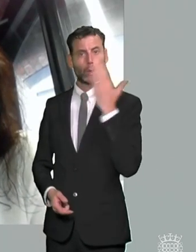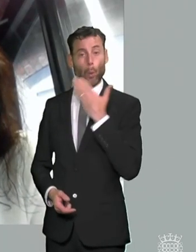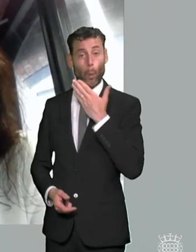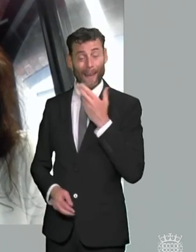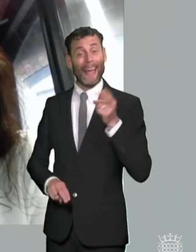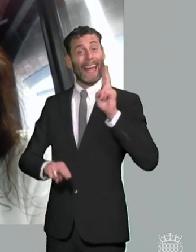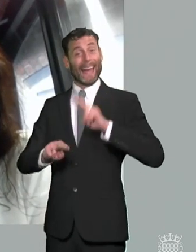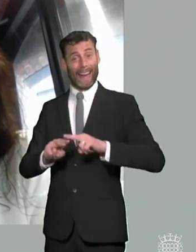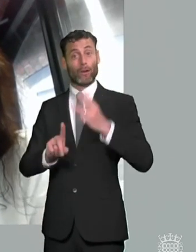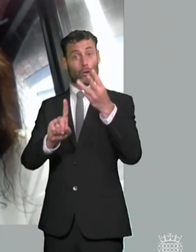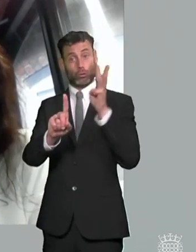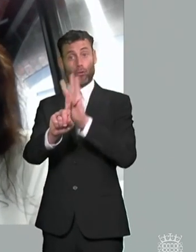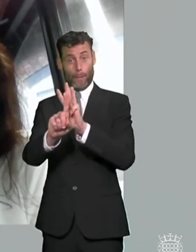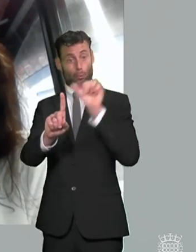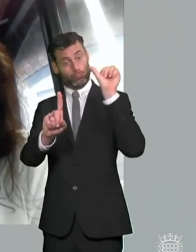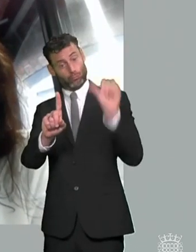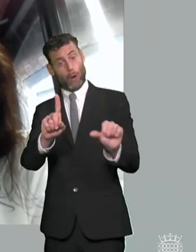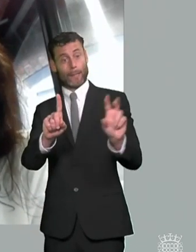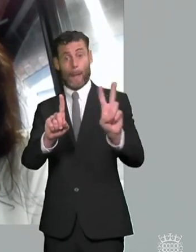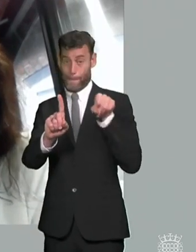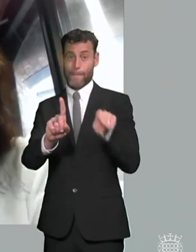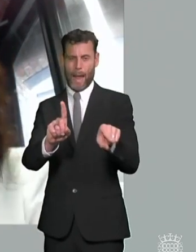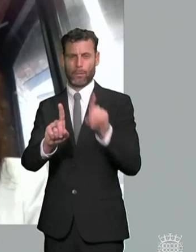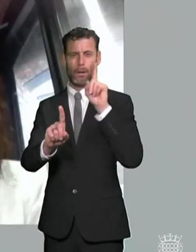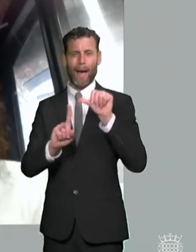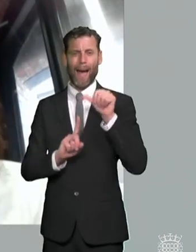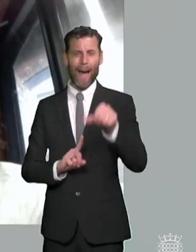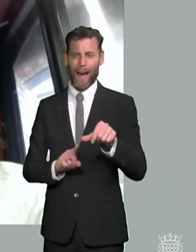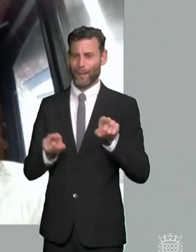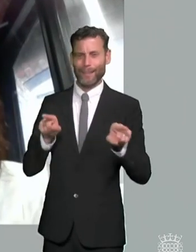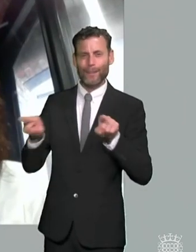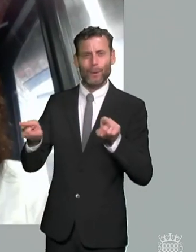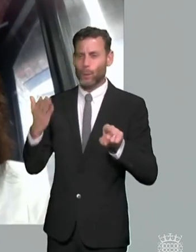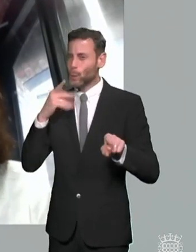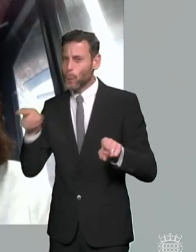award are ineffective um because you know if the tribunal can talk about additional